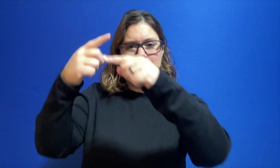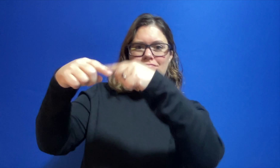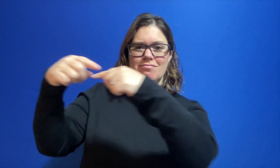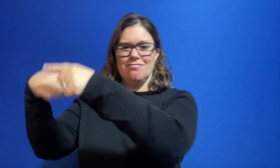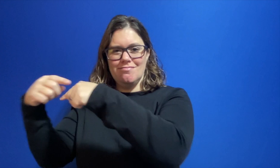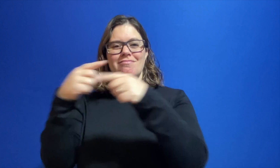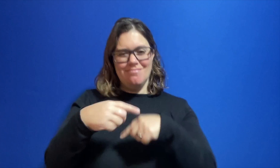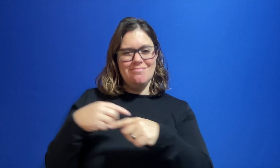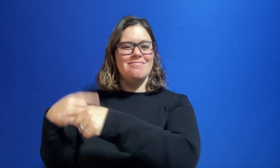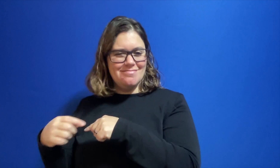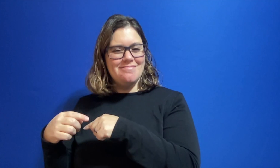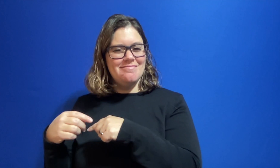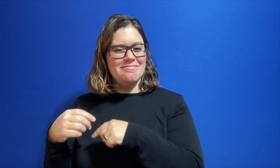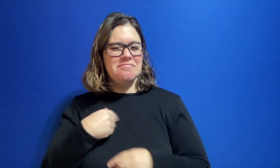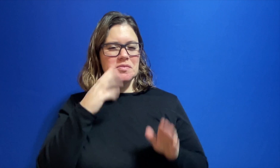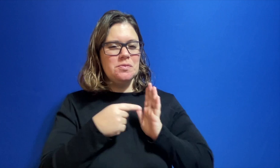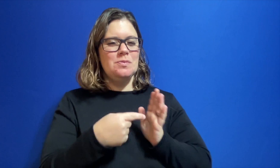The Multiple Choice answers are all signed. I will show you an example.